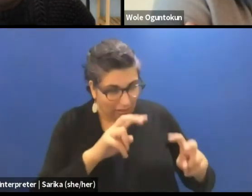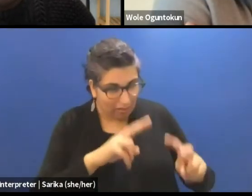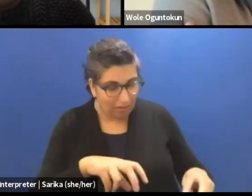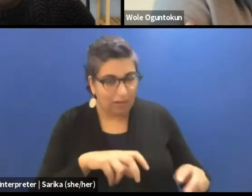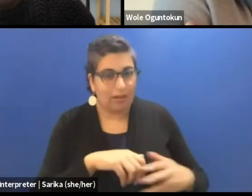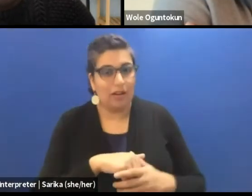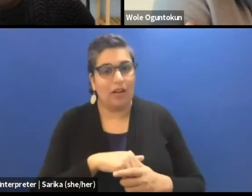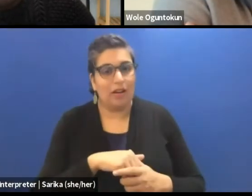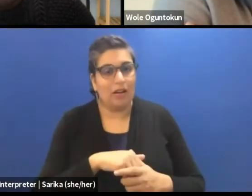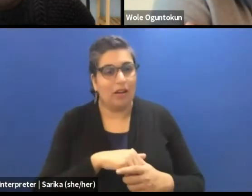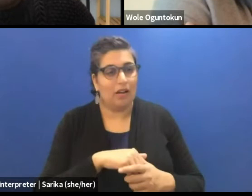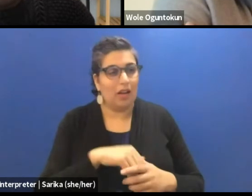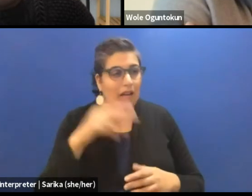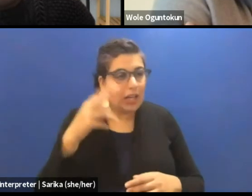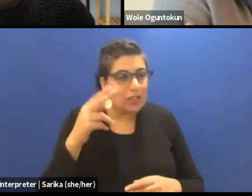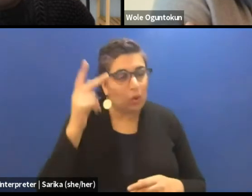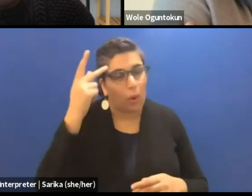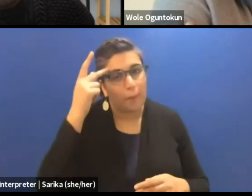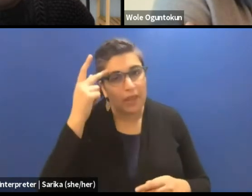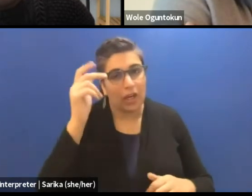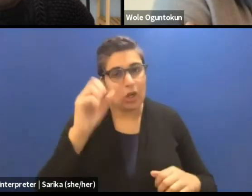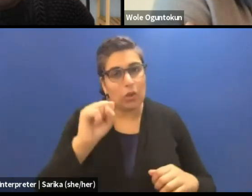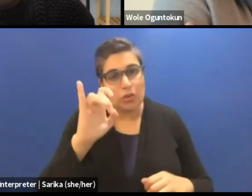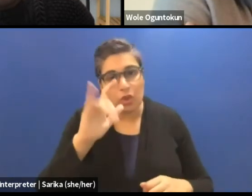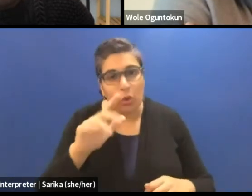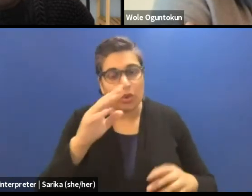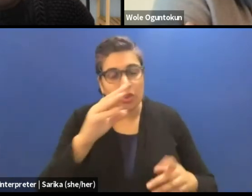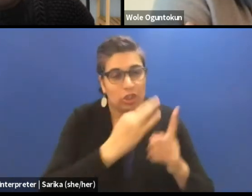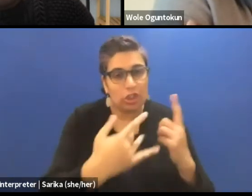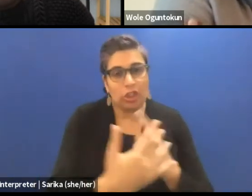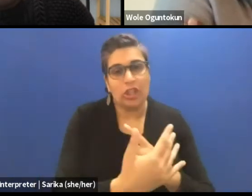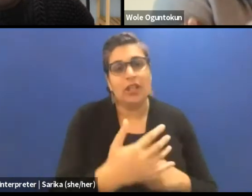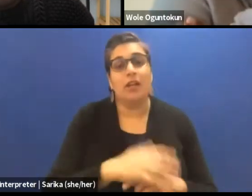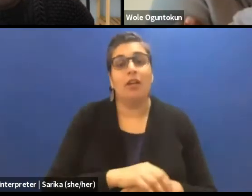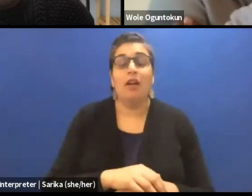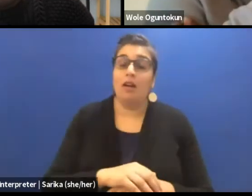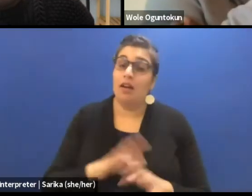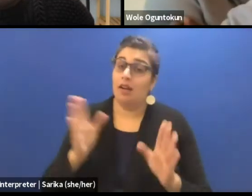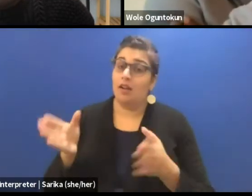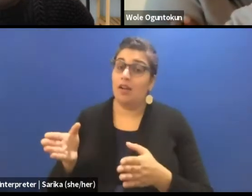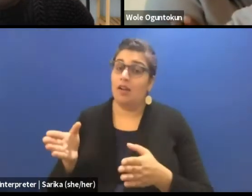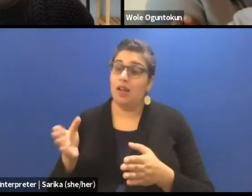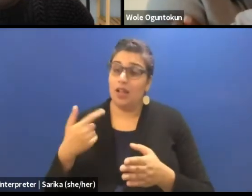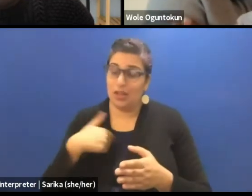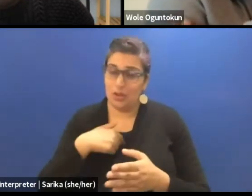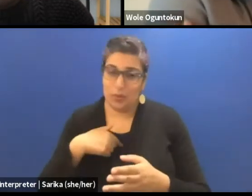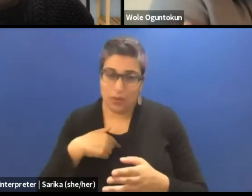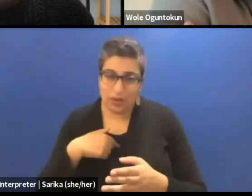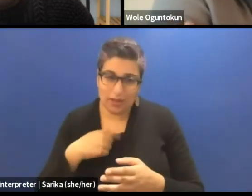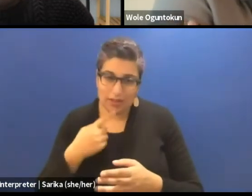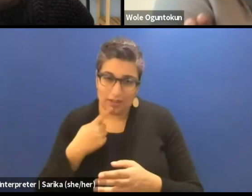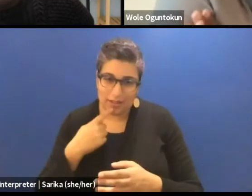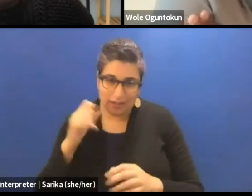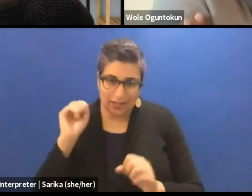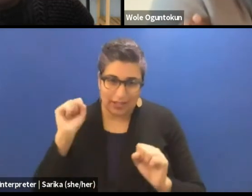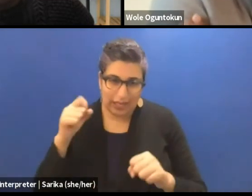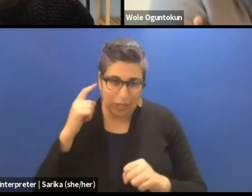political and social context, we are saying can you place the body in space